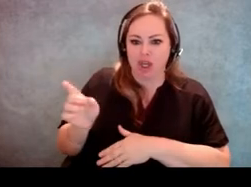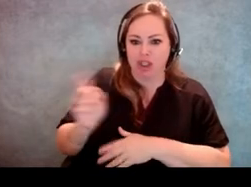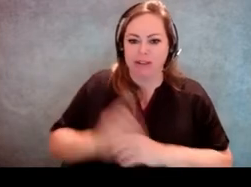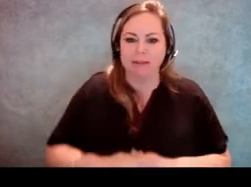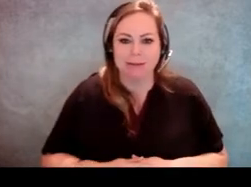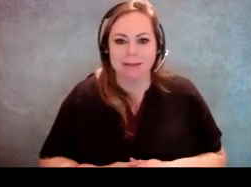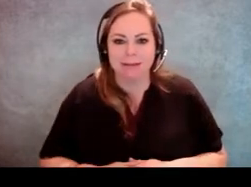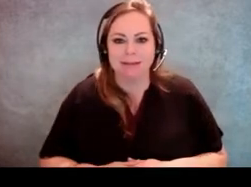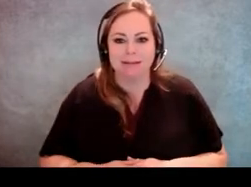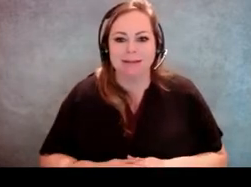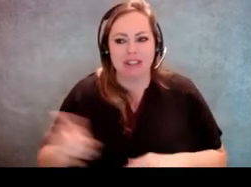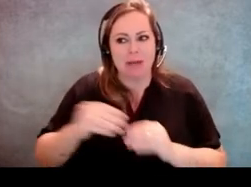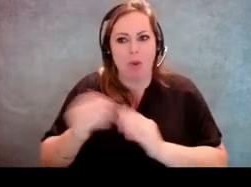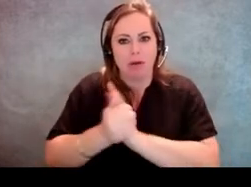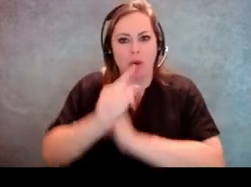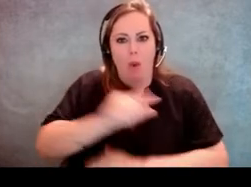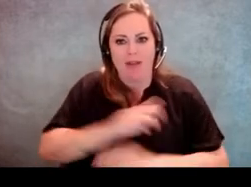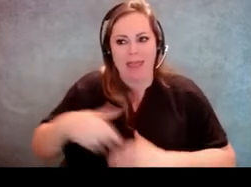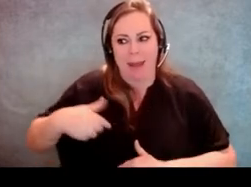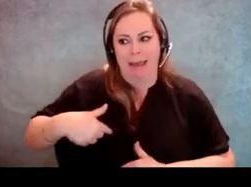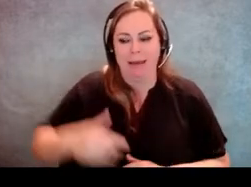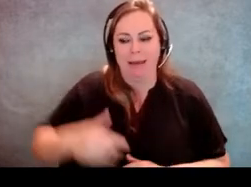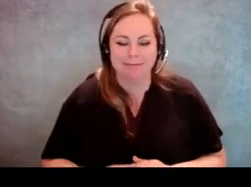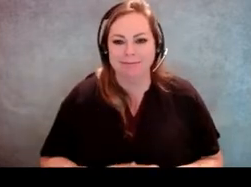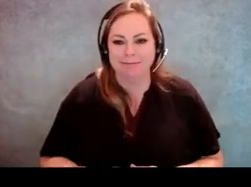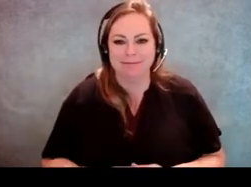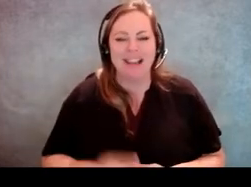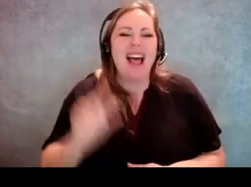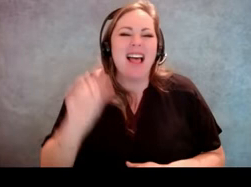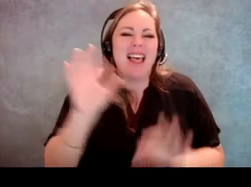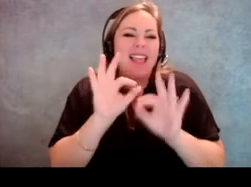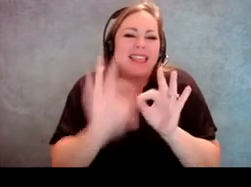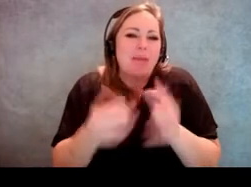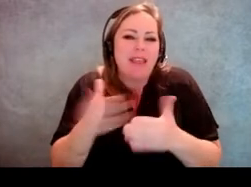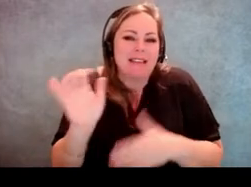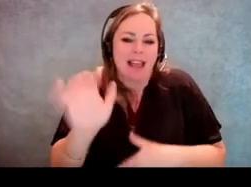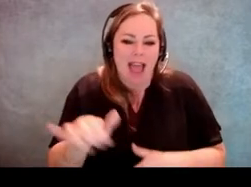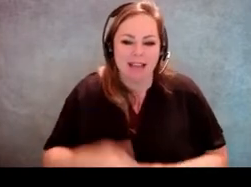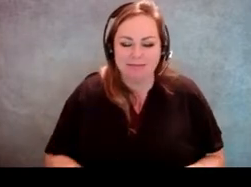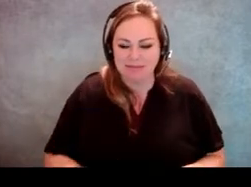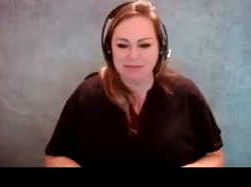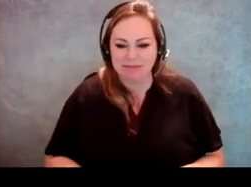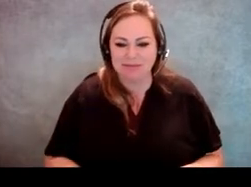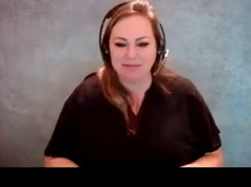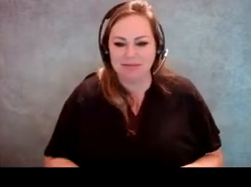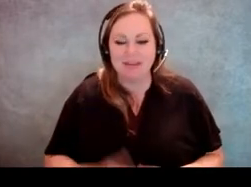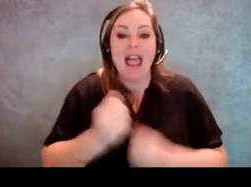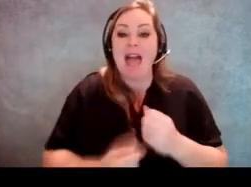She's way more qualified than I am for anything. So little things like that, you know, everybody likes their autonomy